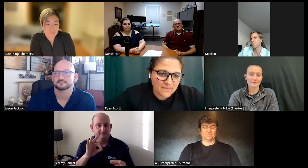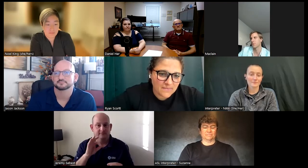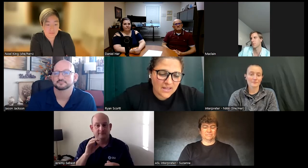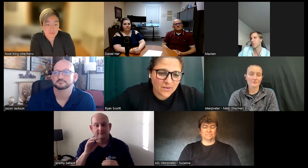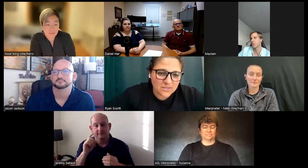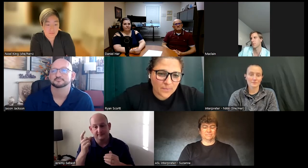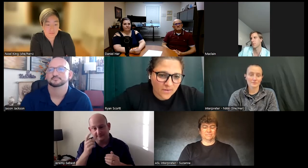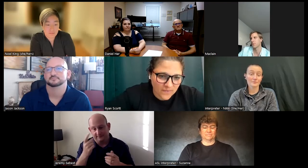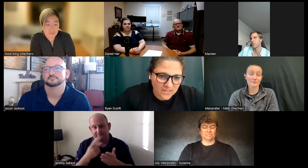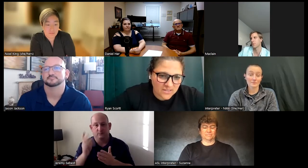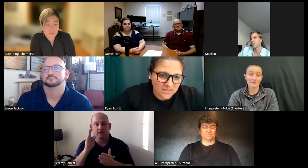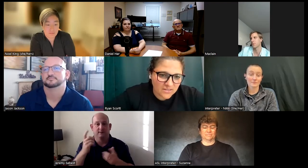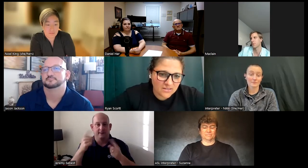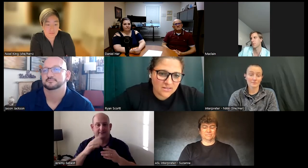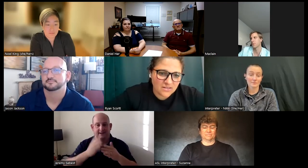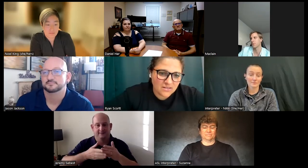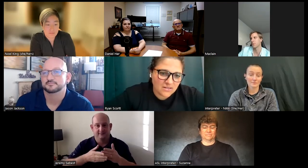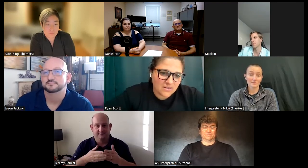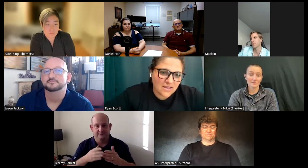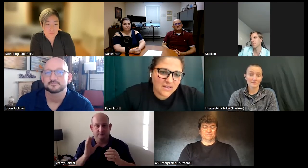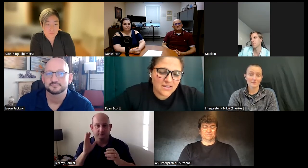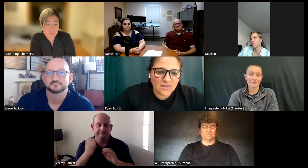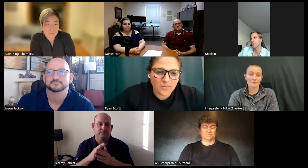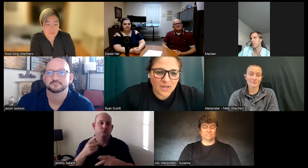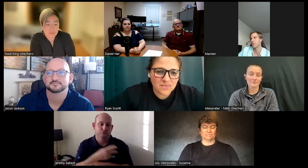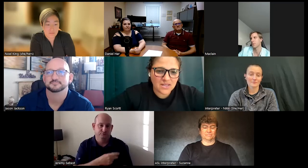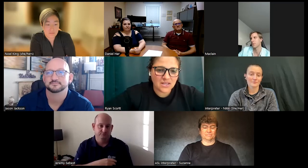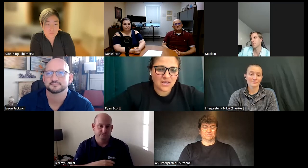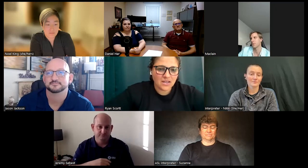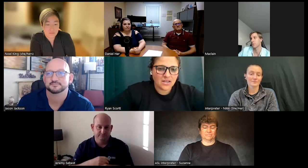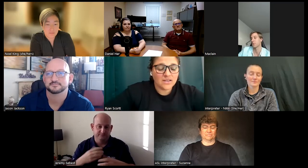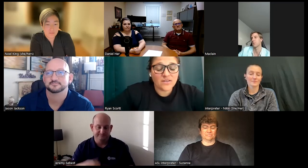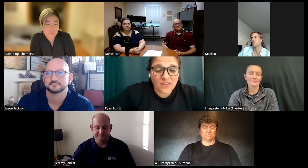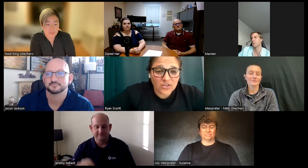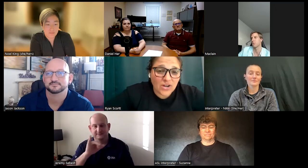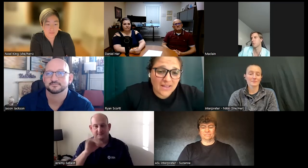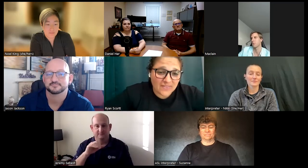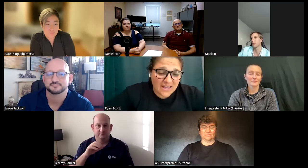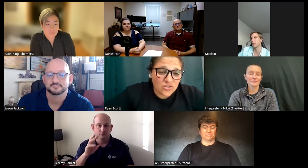if it was perfect then there might be a failure at the end